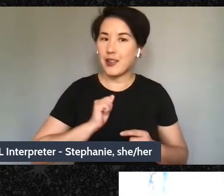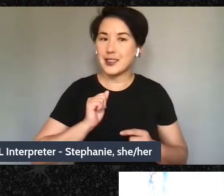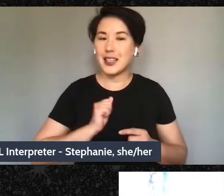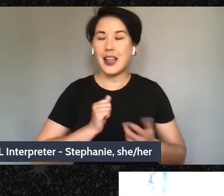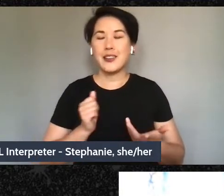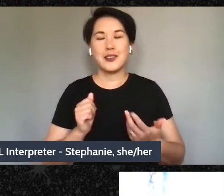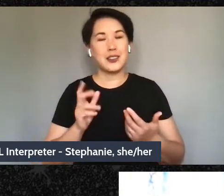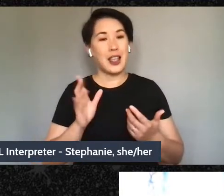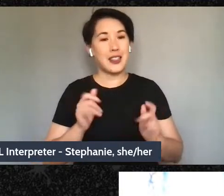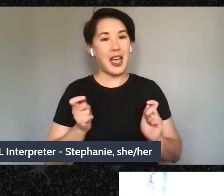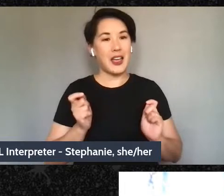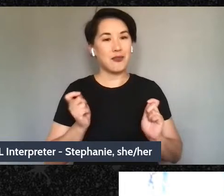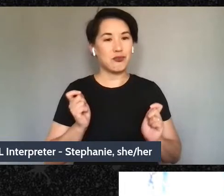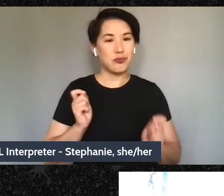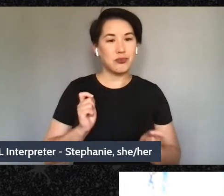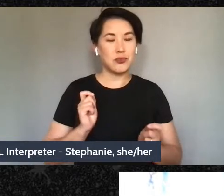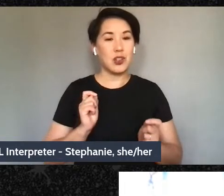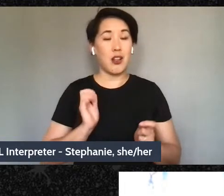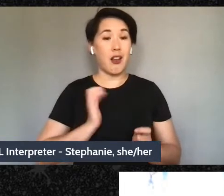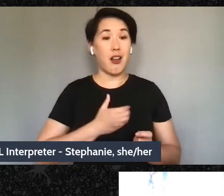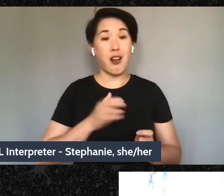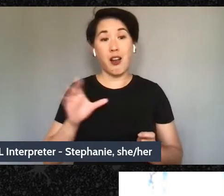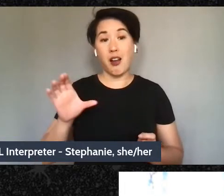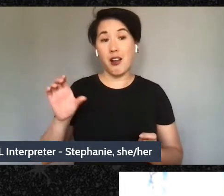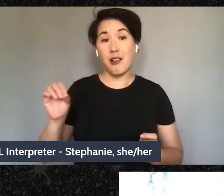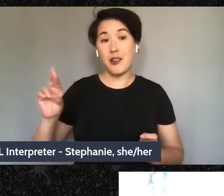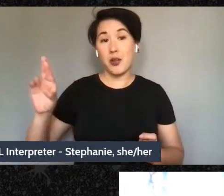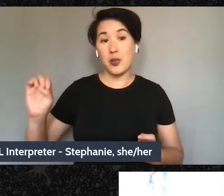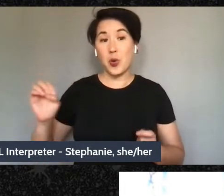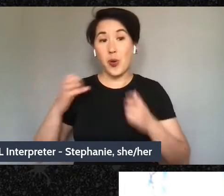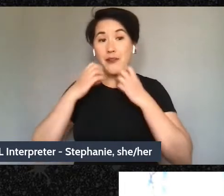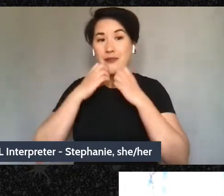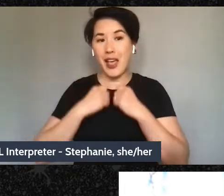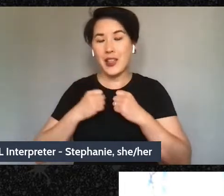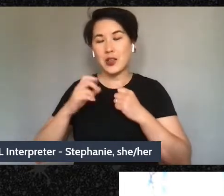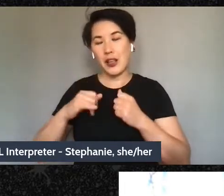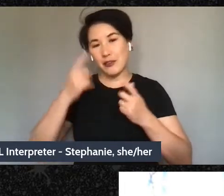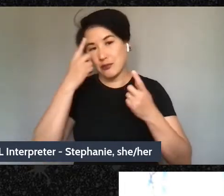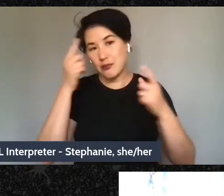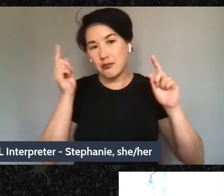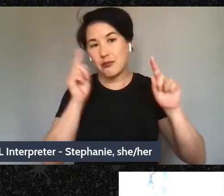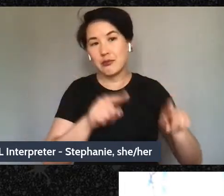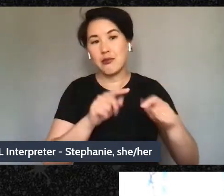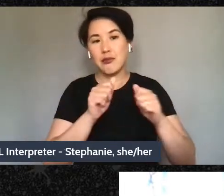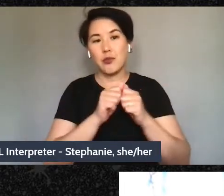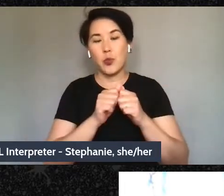you know, our core values we if we align them with. How, how we uh how we I guess like